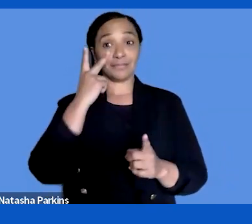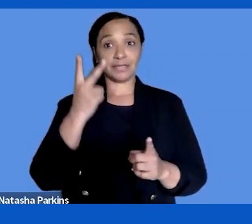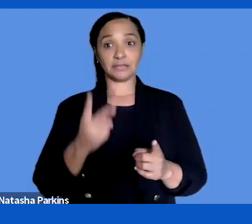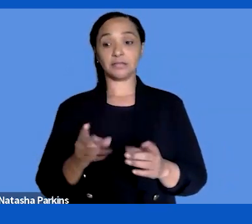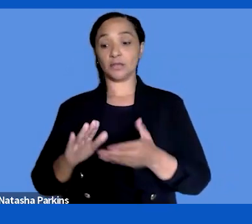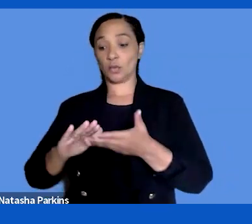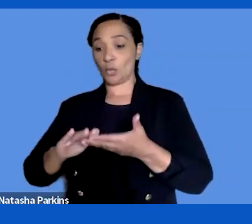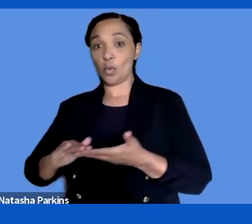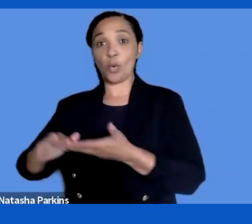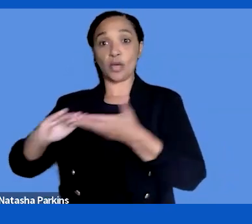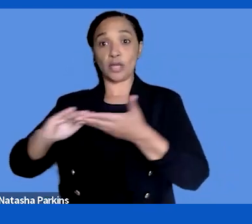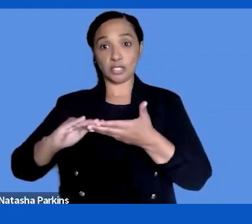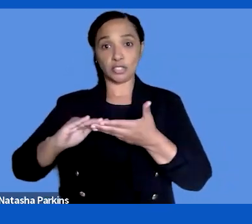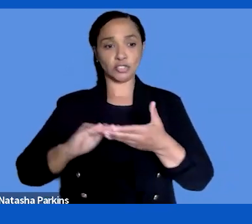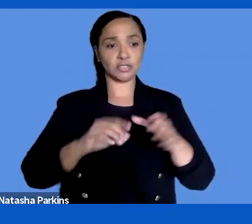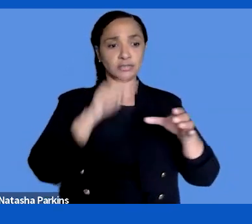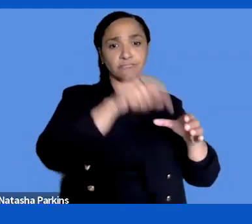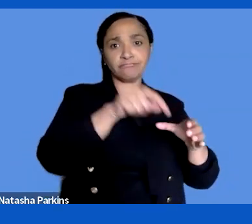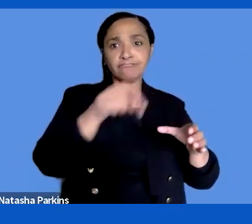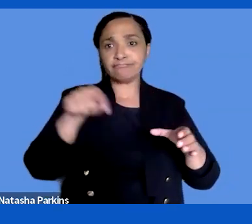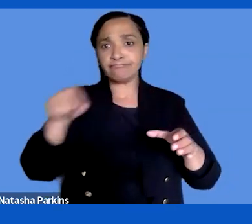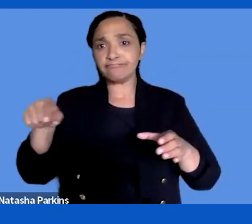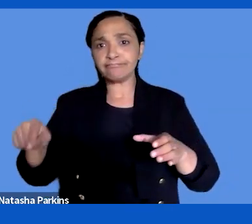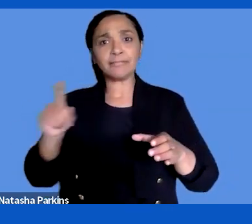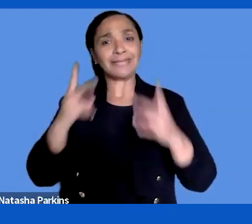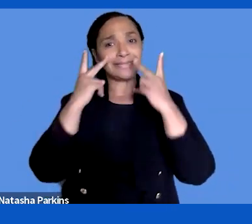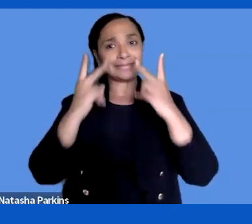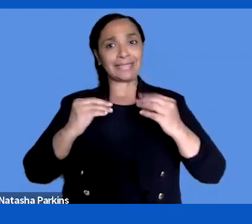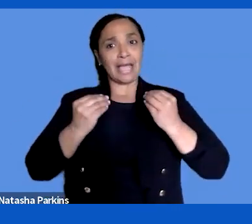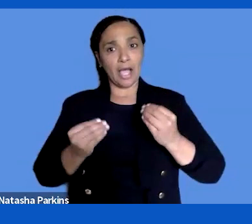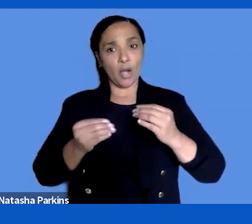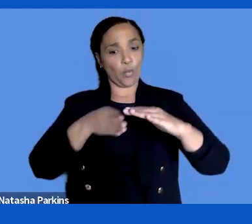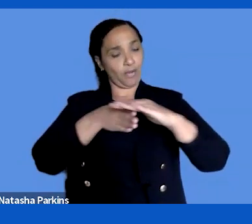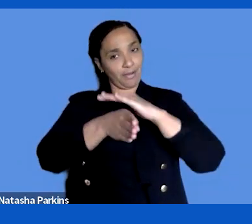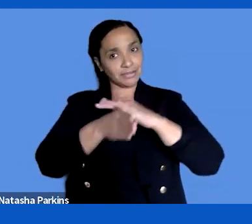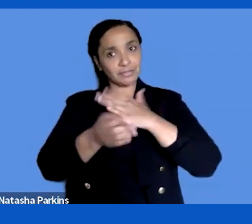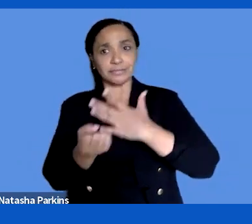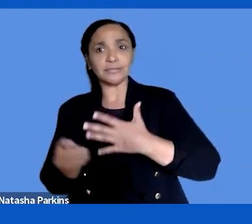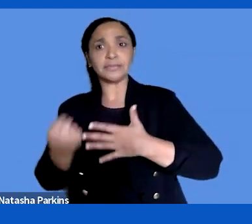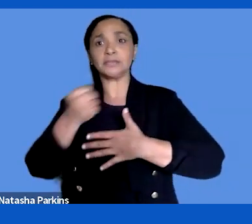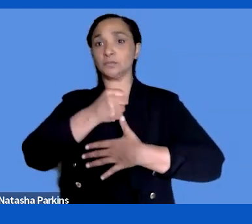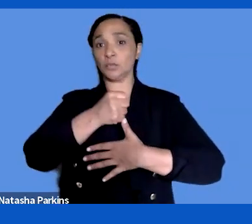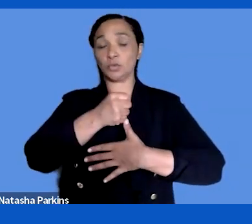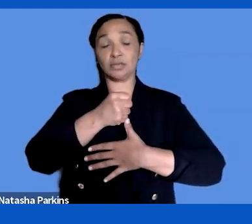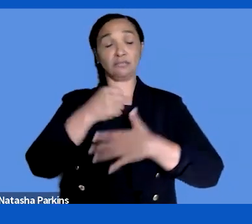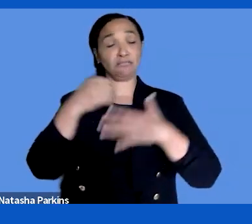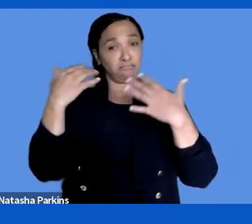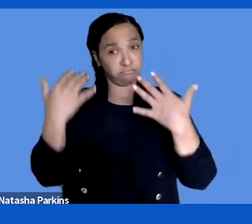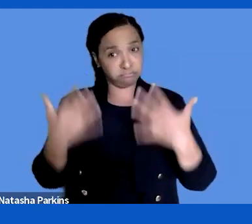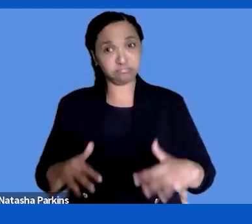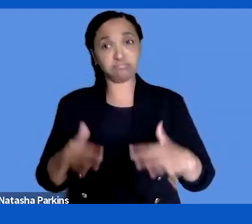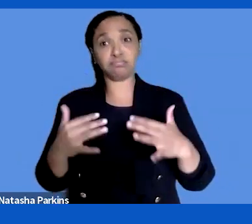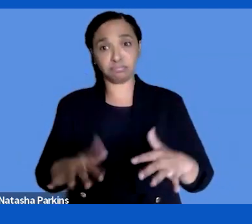on usability and try to get the message across that usability is important. And that the minimum